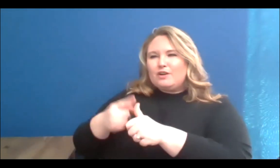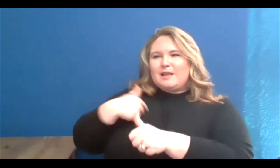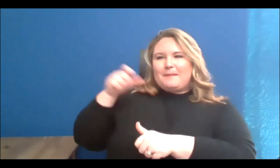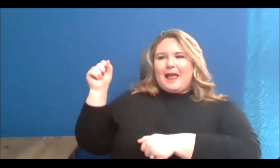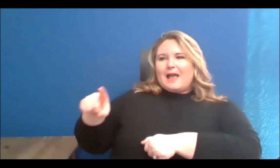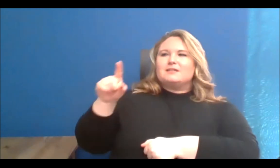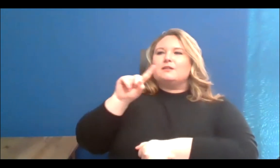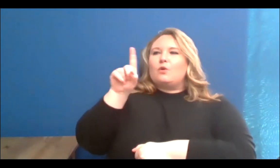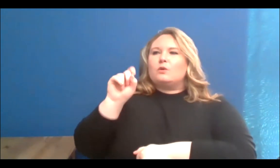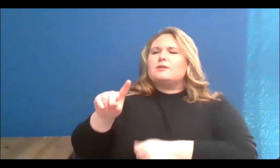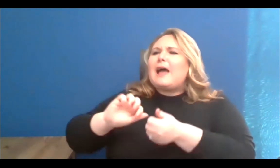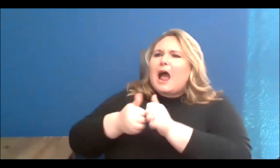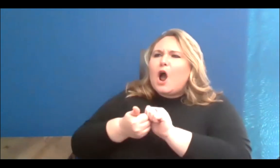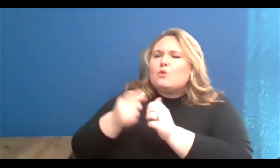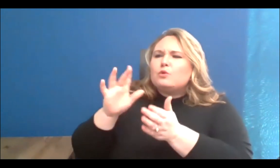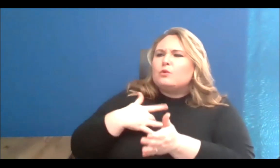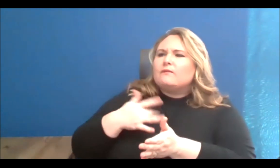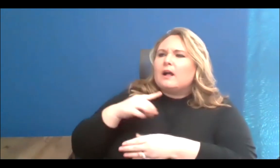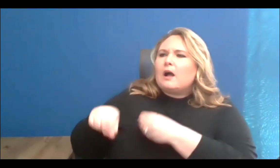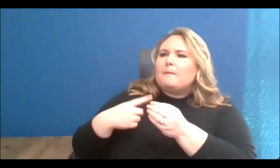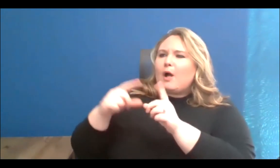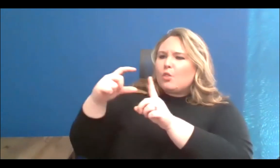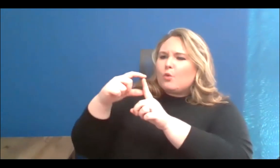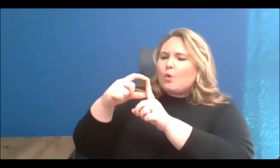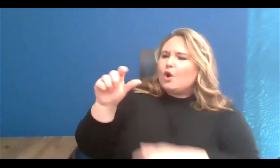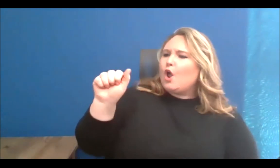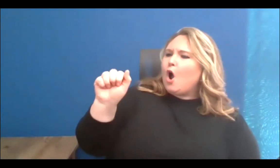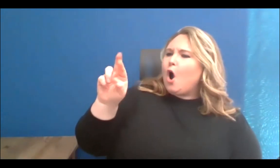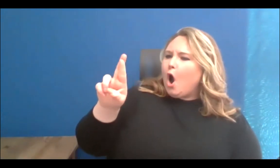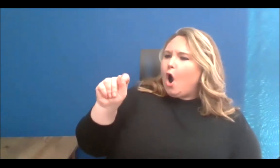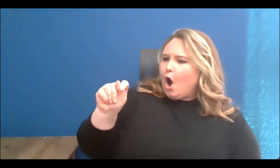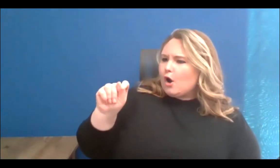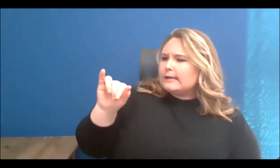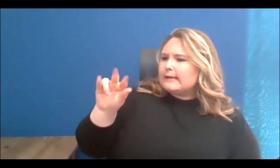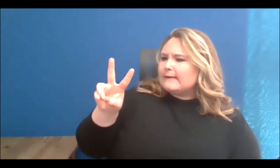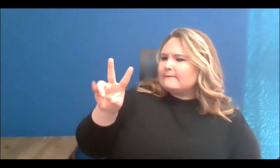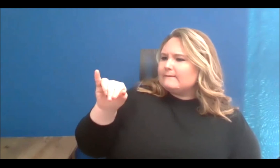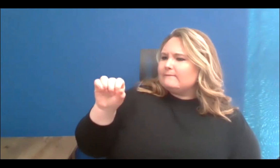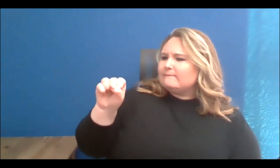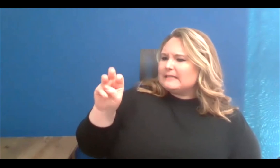how do you feel with the term "artivism"? I use it a lot, I love it so how do you feel about it?